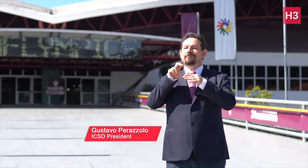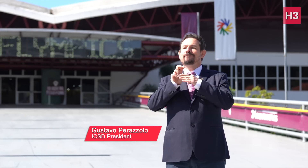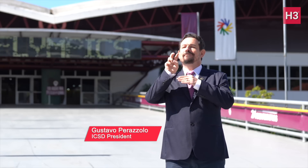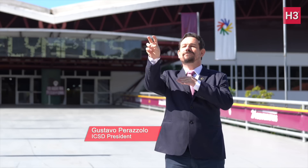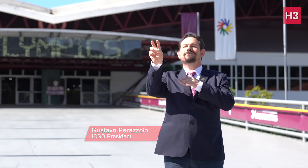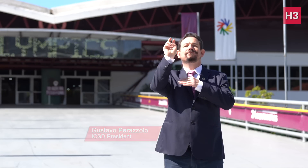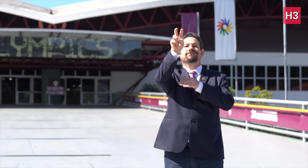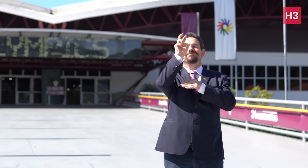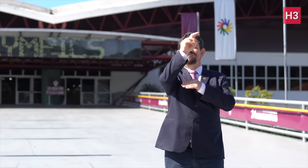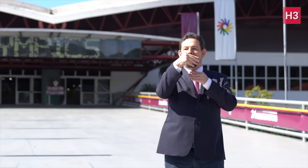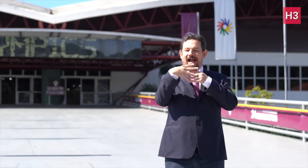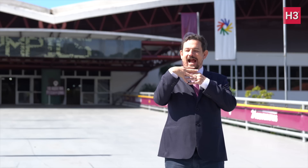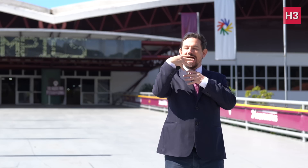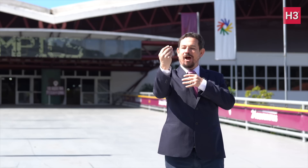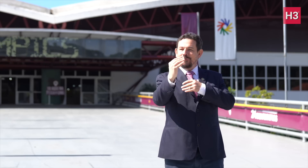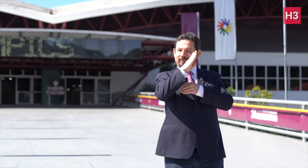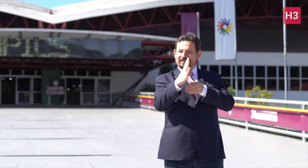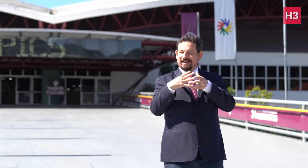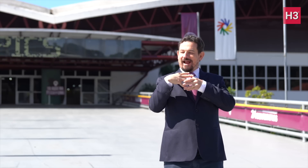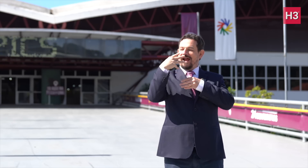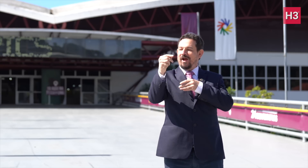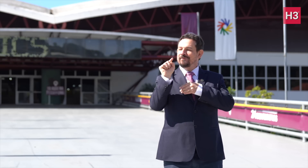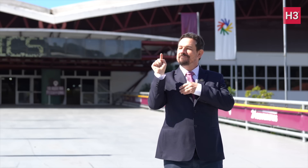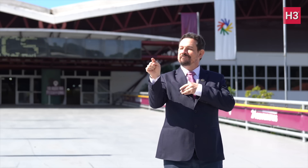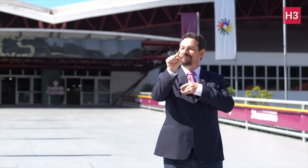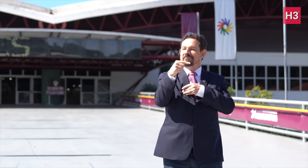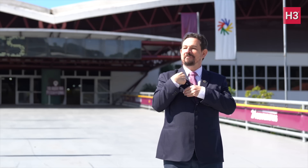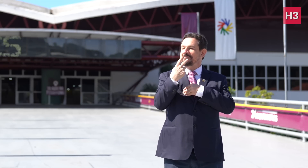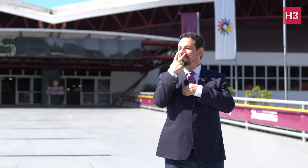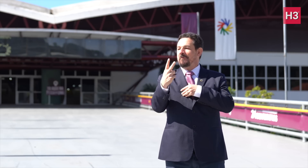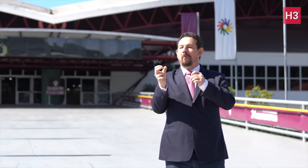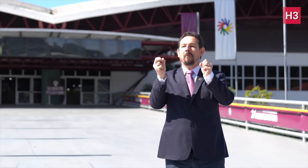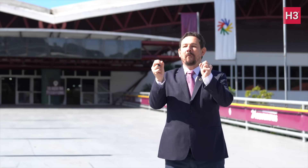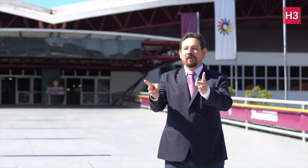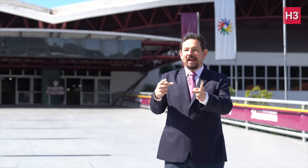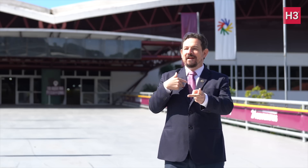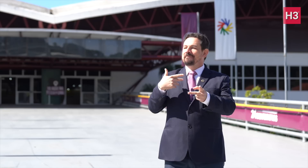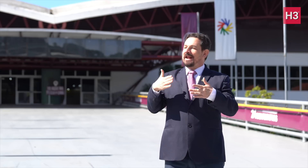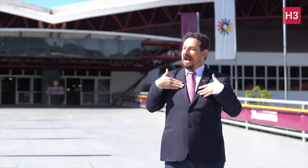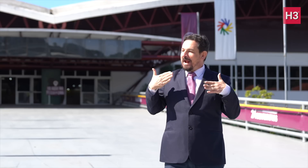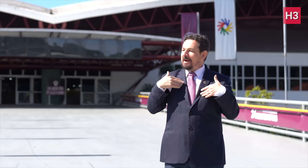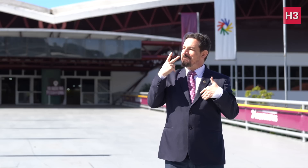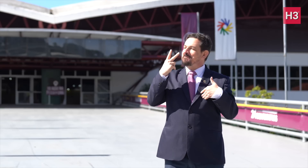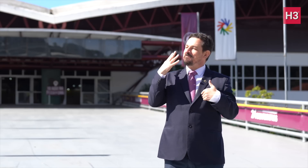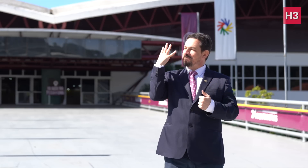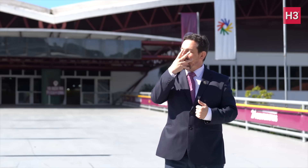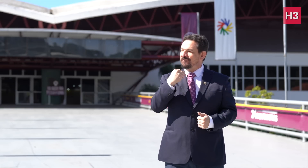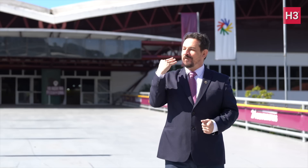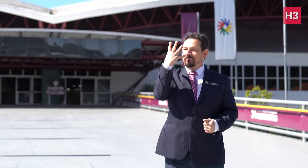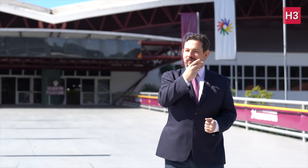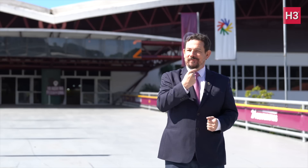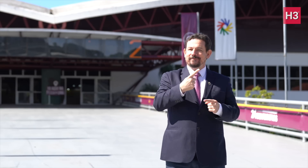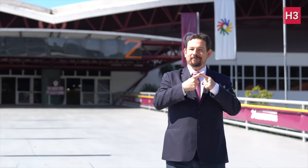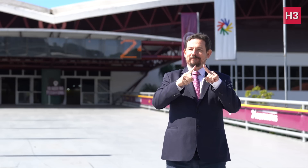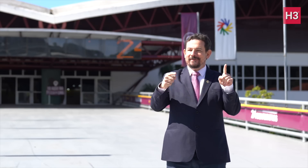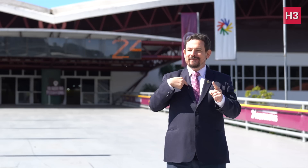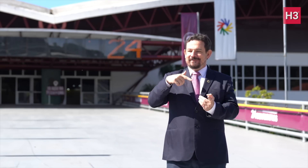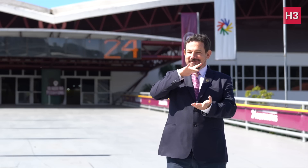and appreciated the beauty of the events. But this time, it’s here in Brazil